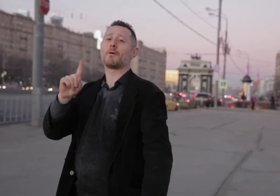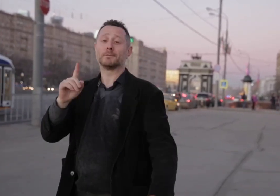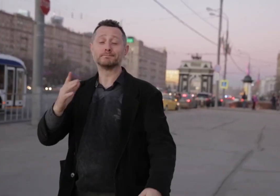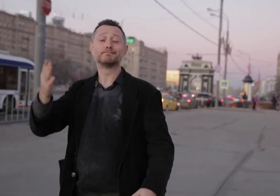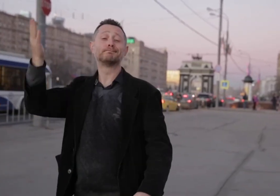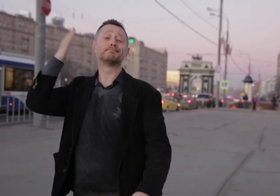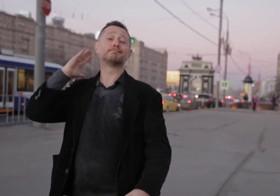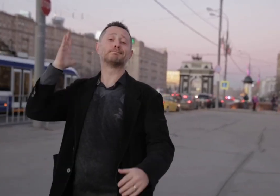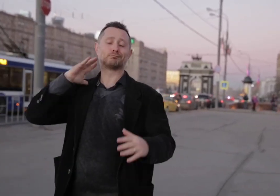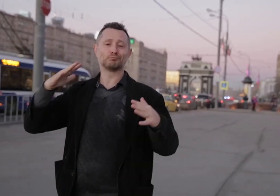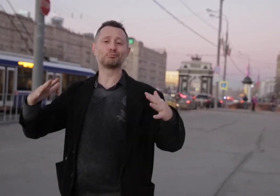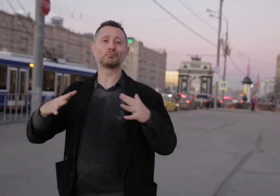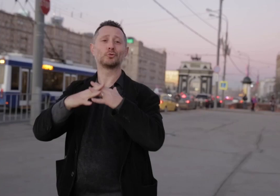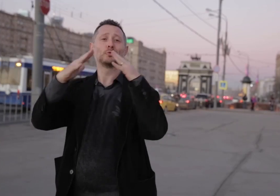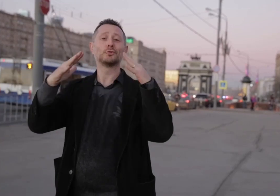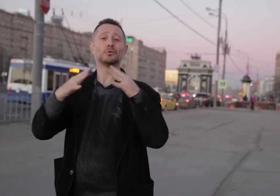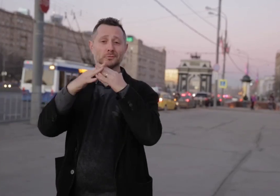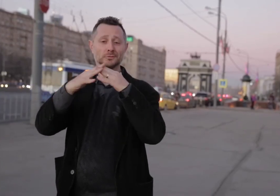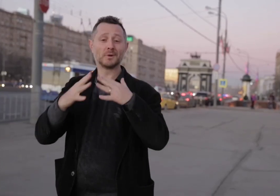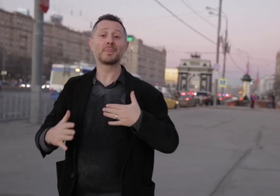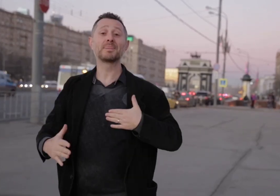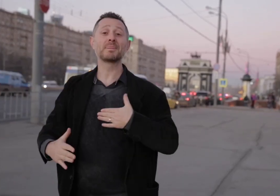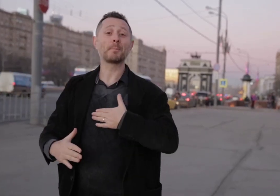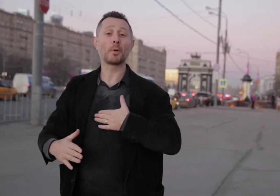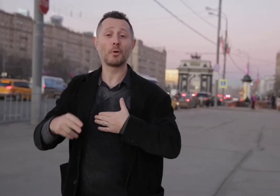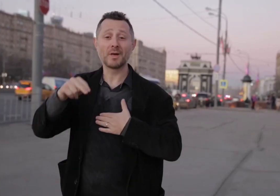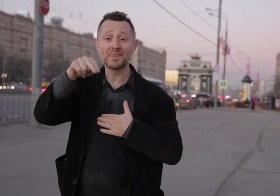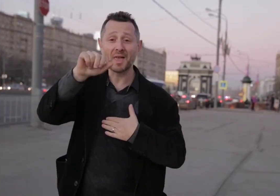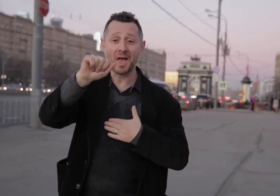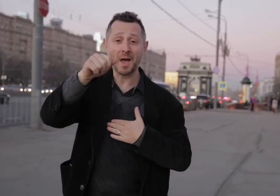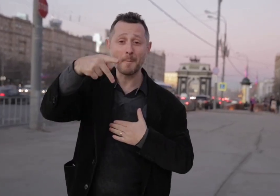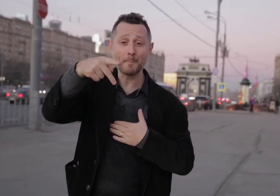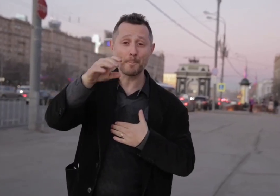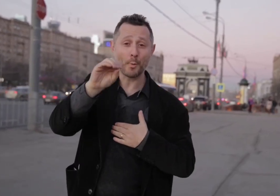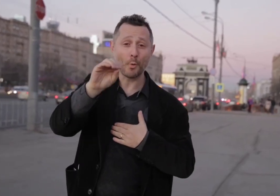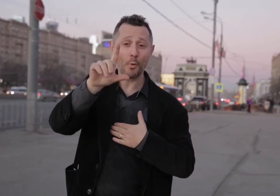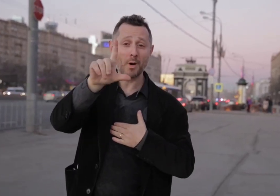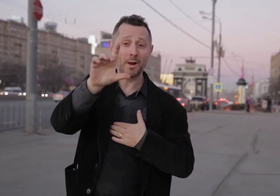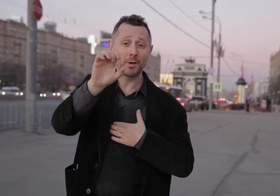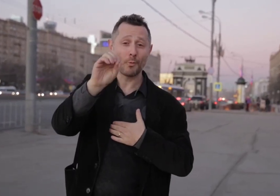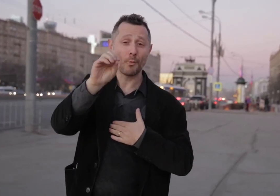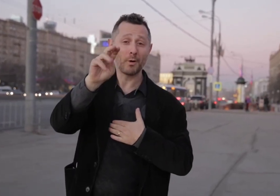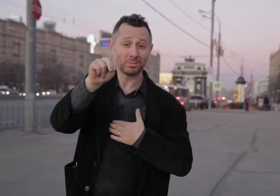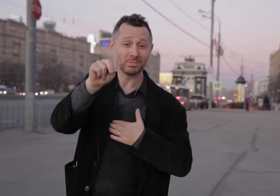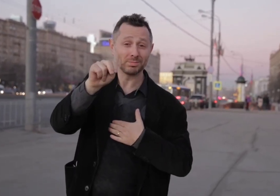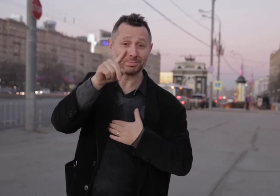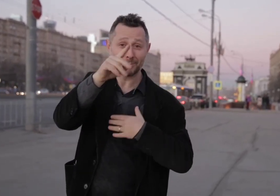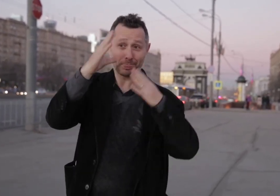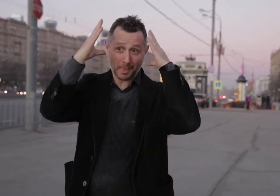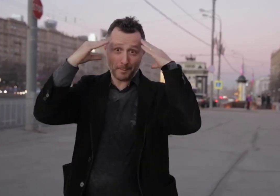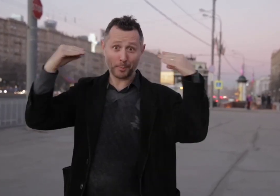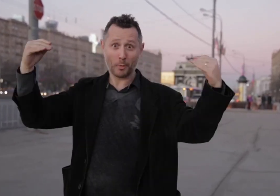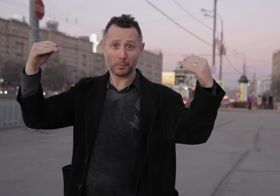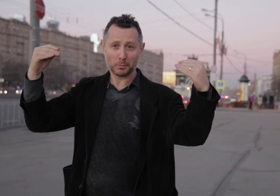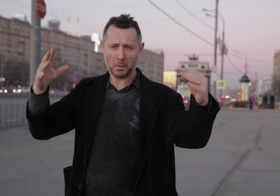Napoleon took over Europe and then decided to invade Russia to conquer Moscow. It would have